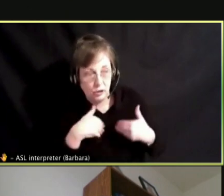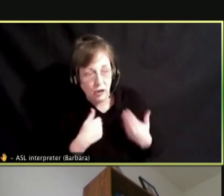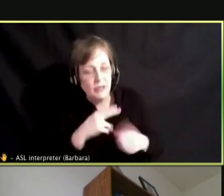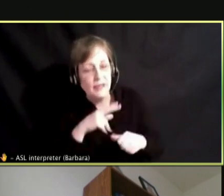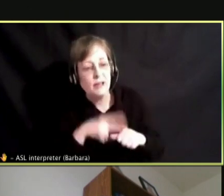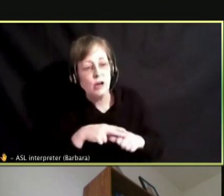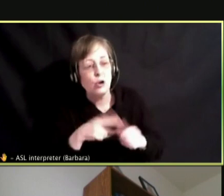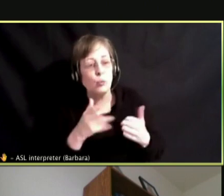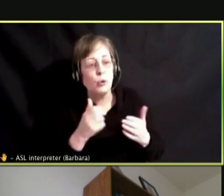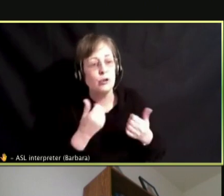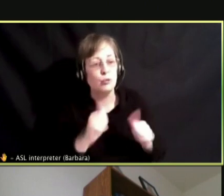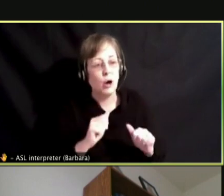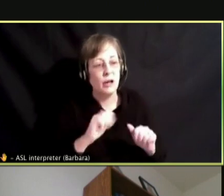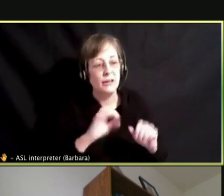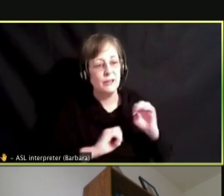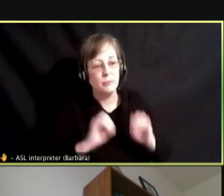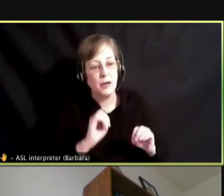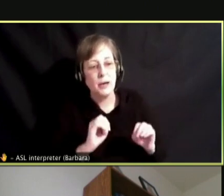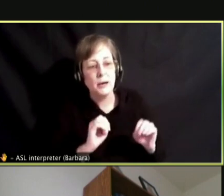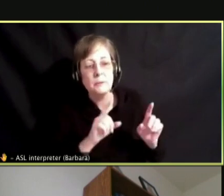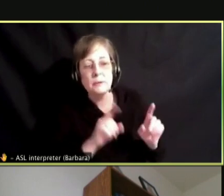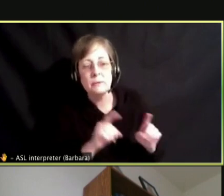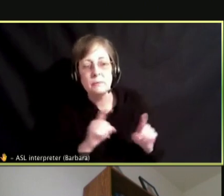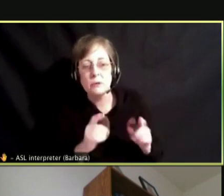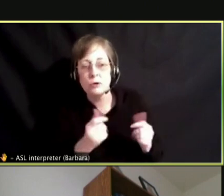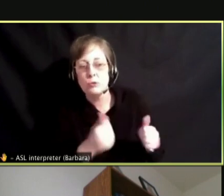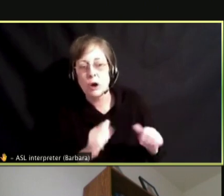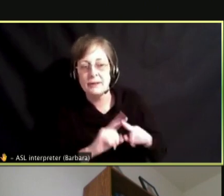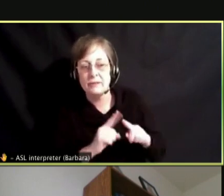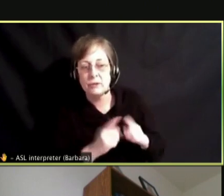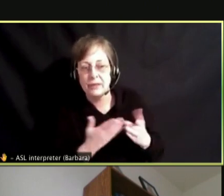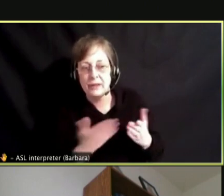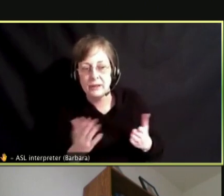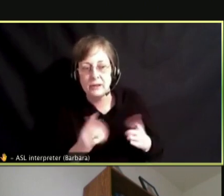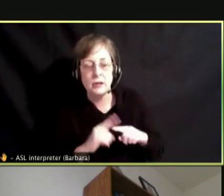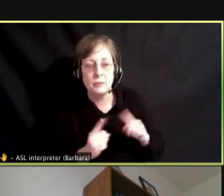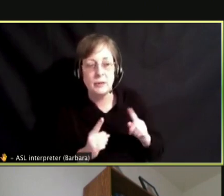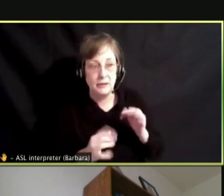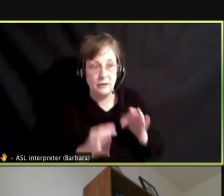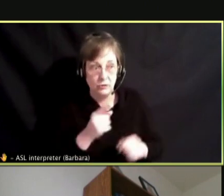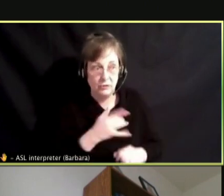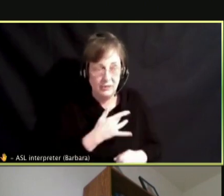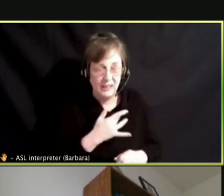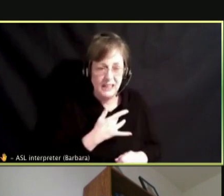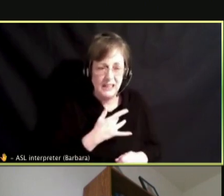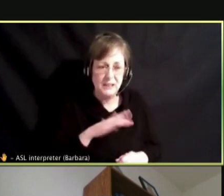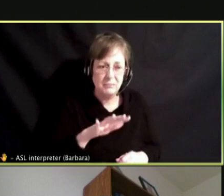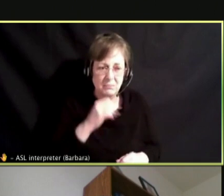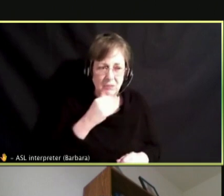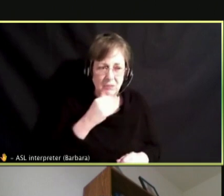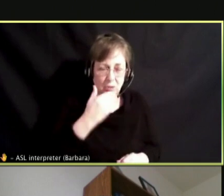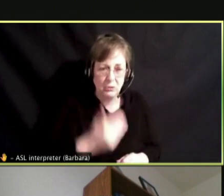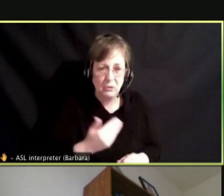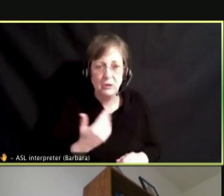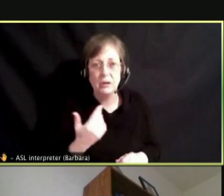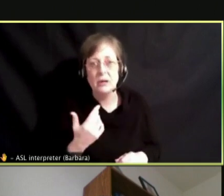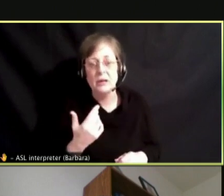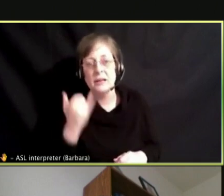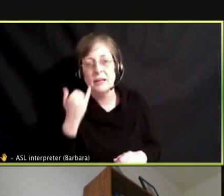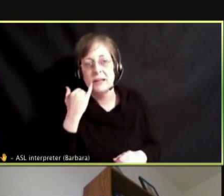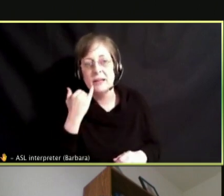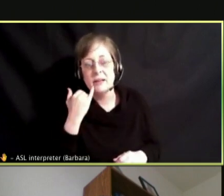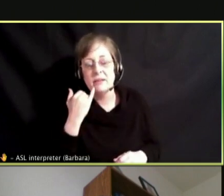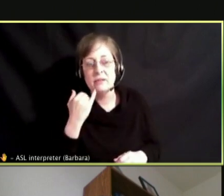BUT MAKE SURE IF YOU ARE NOT FEELING WELL OR IF YOU ARE NOT IN THE BEST STATE YOU SHOULD